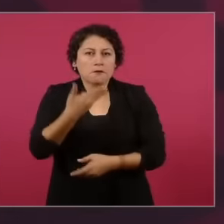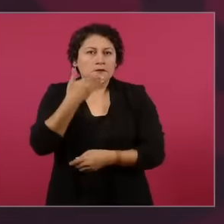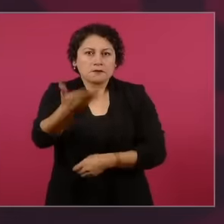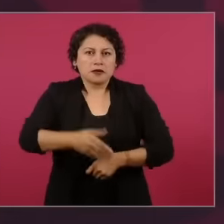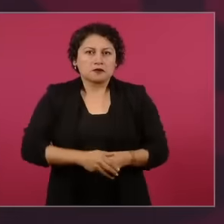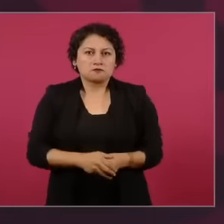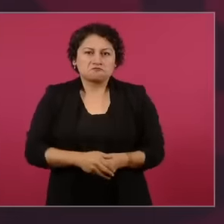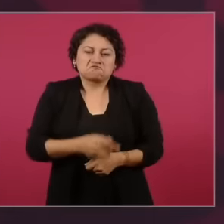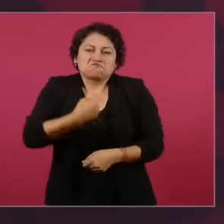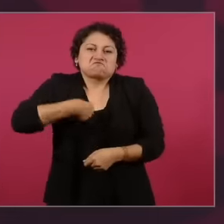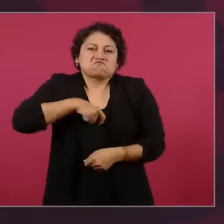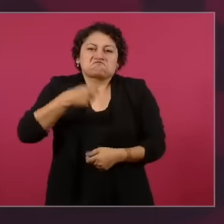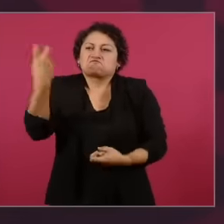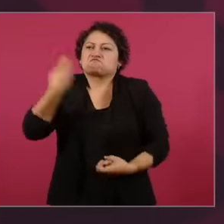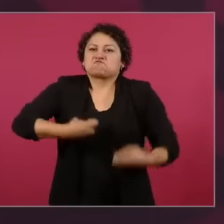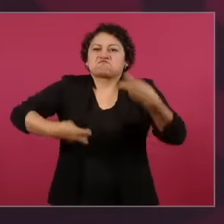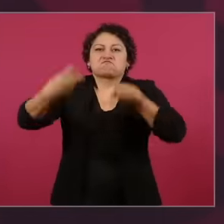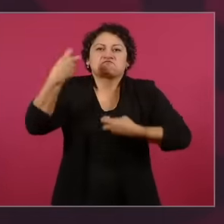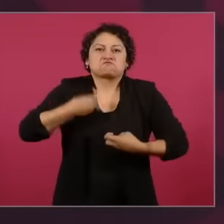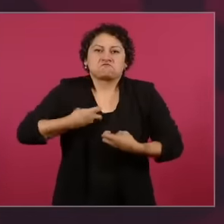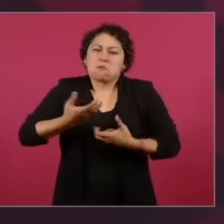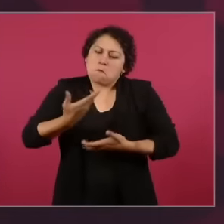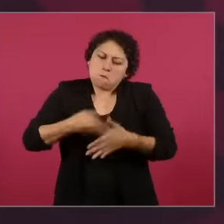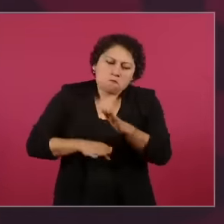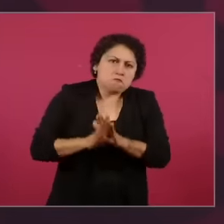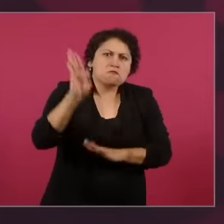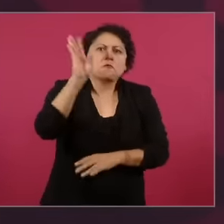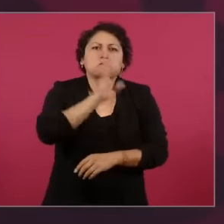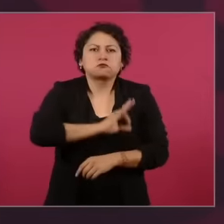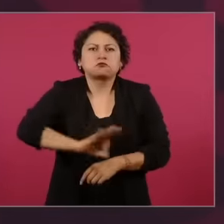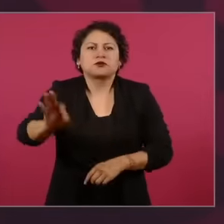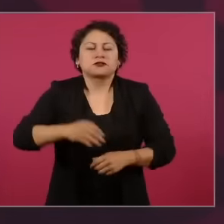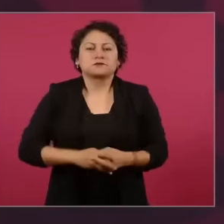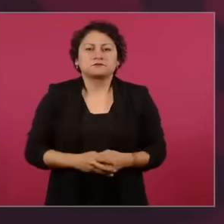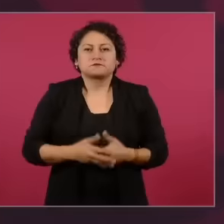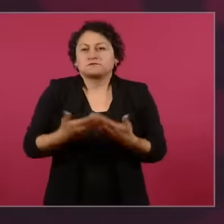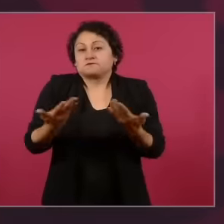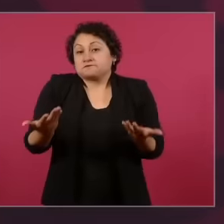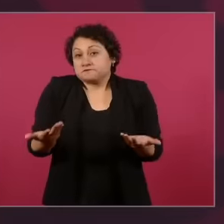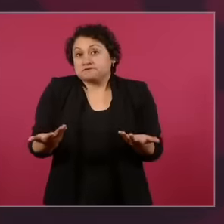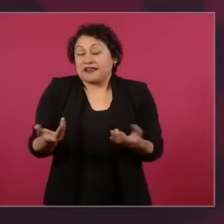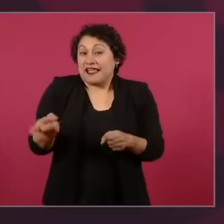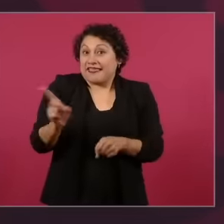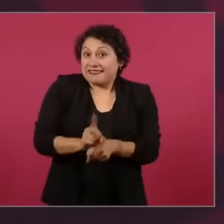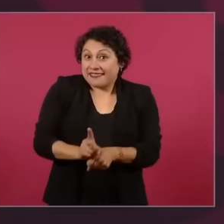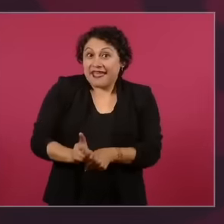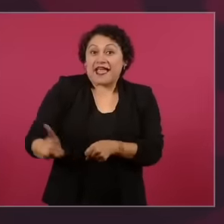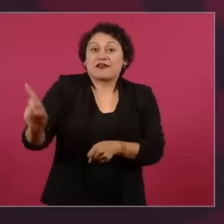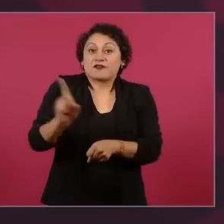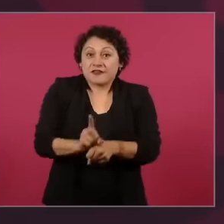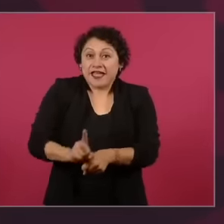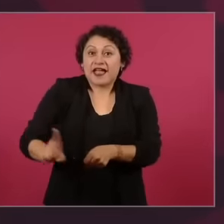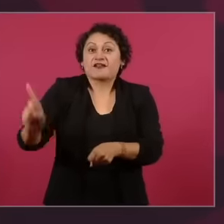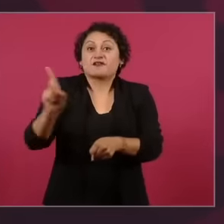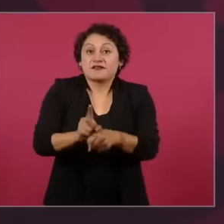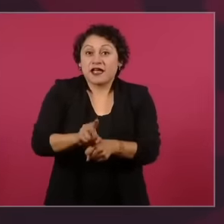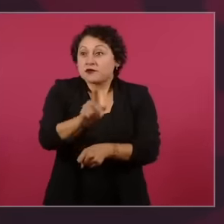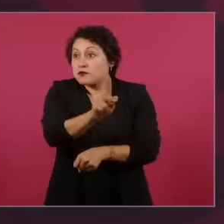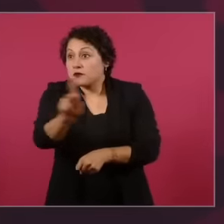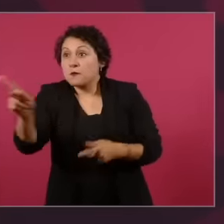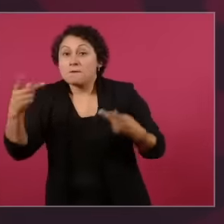grow and in that criticism that the audiences have subjected us to daily is that